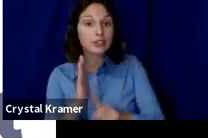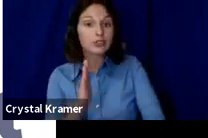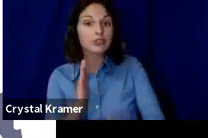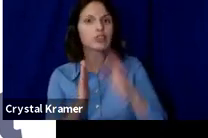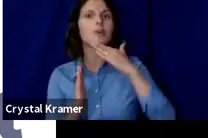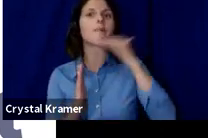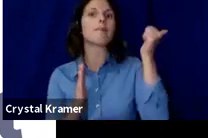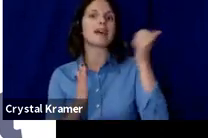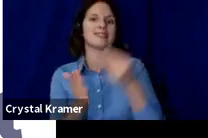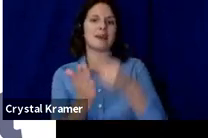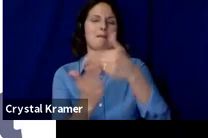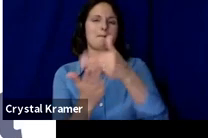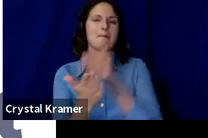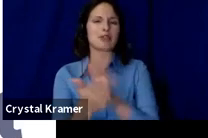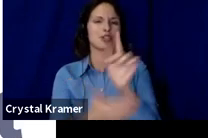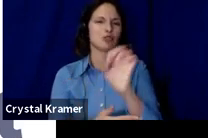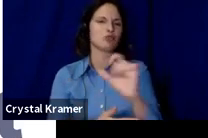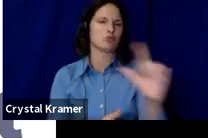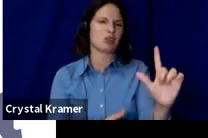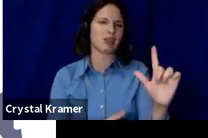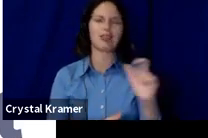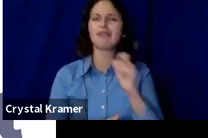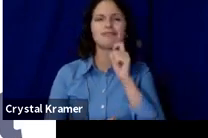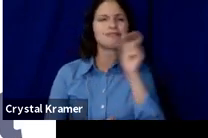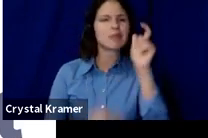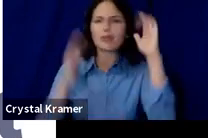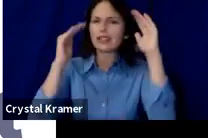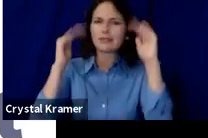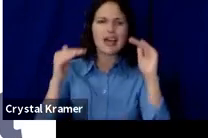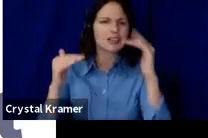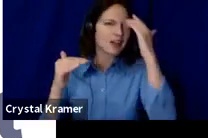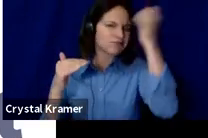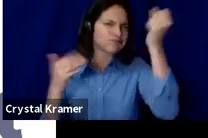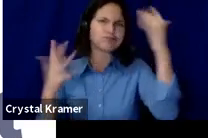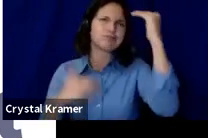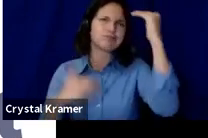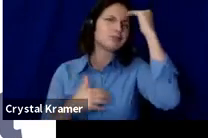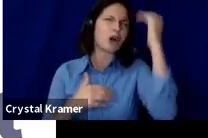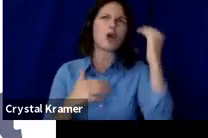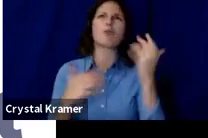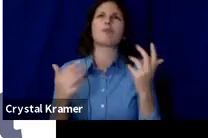You are not expected to know what everything costs to the penny.